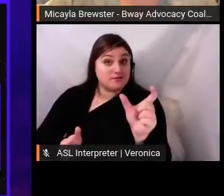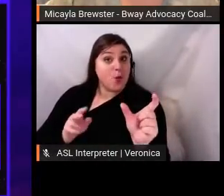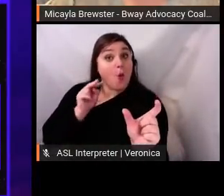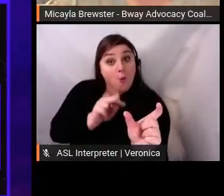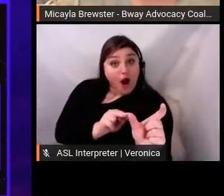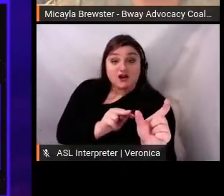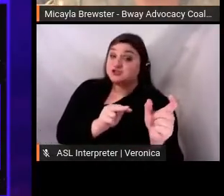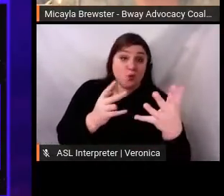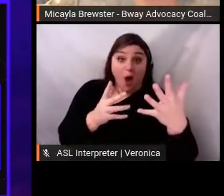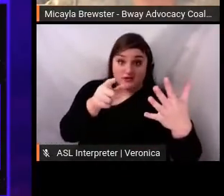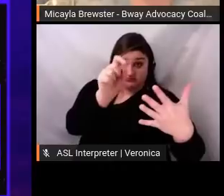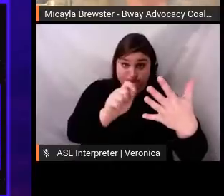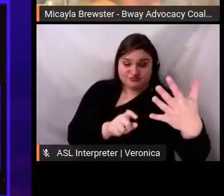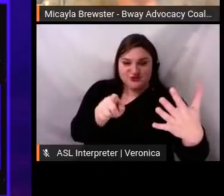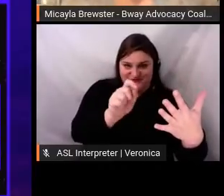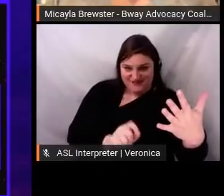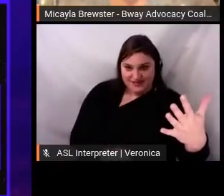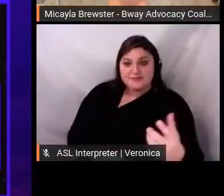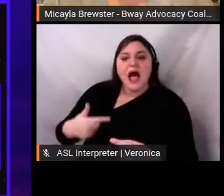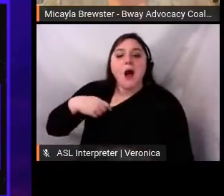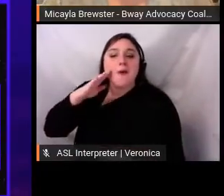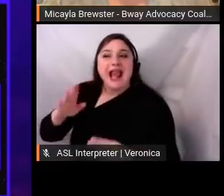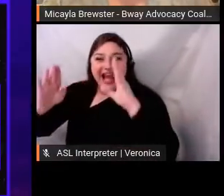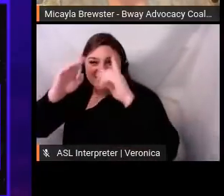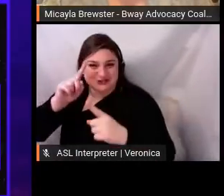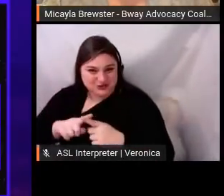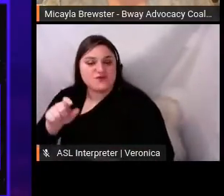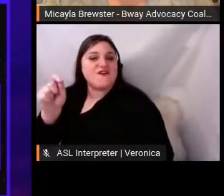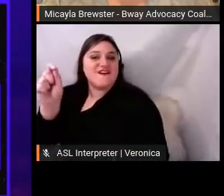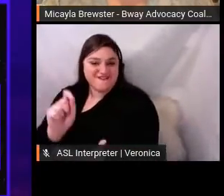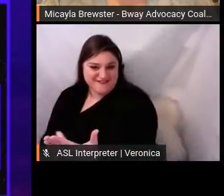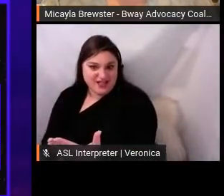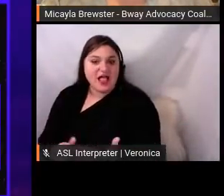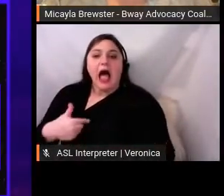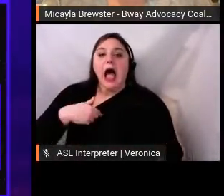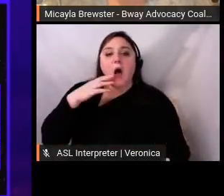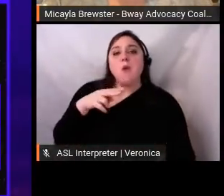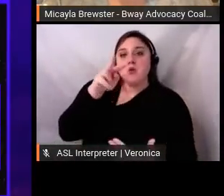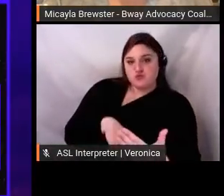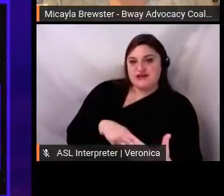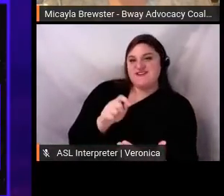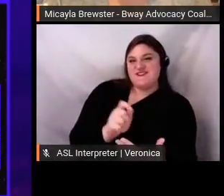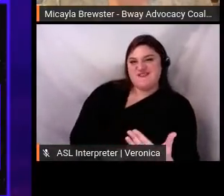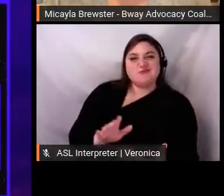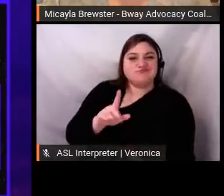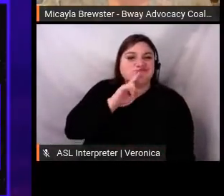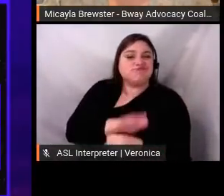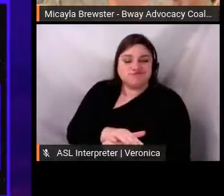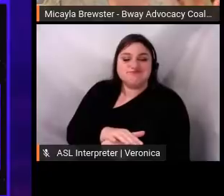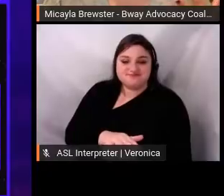Now, we at Broadway Advocacy Coalition believe that being antiracist